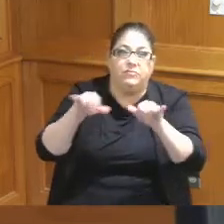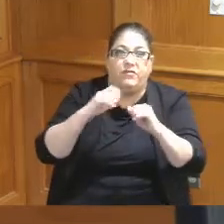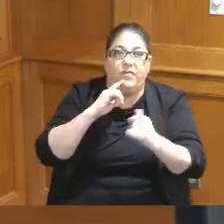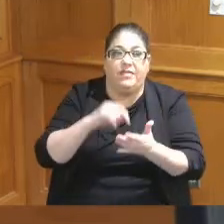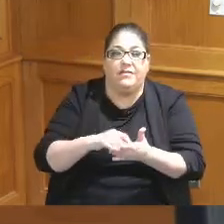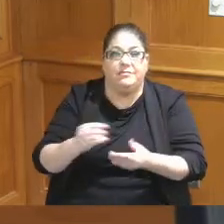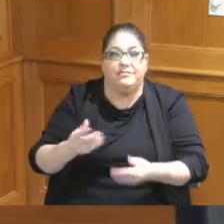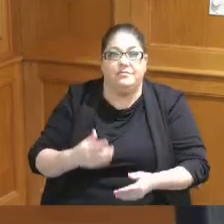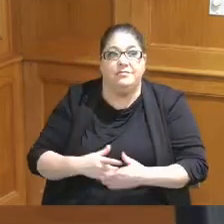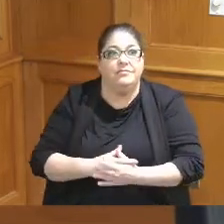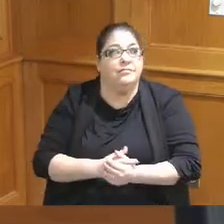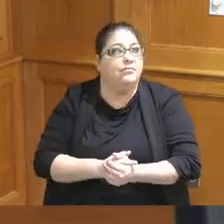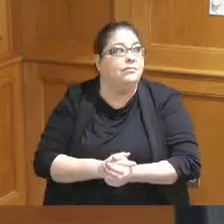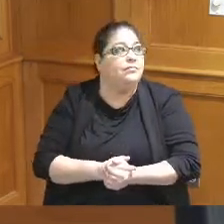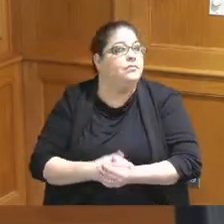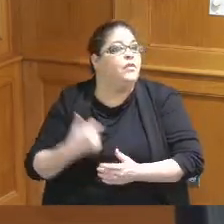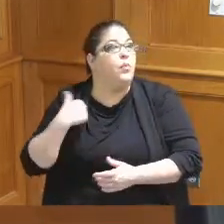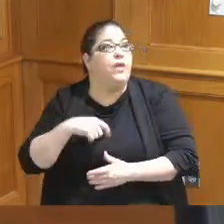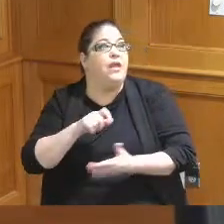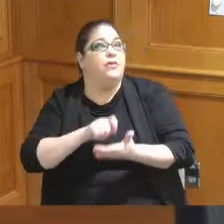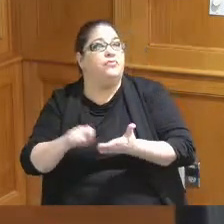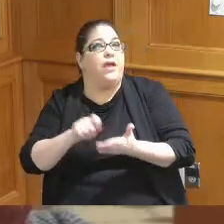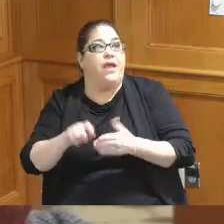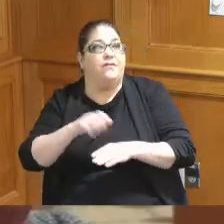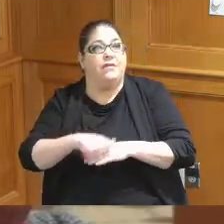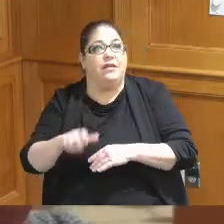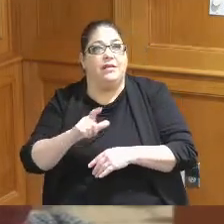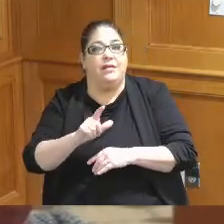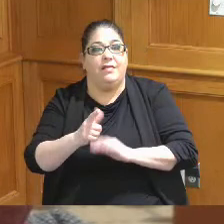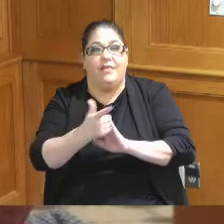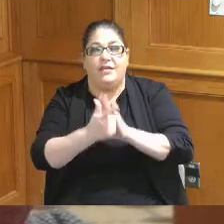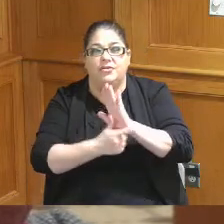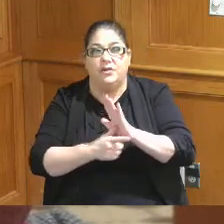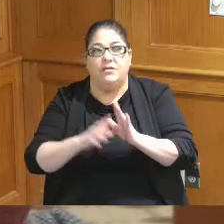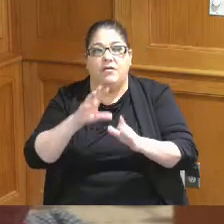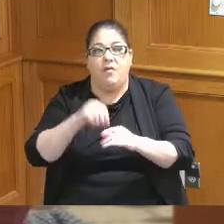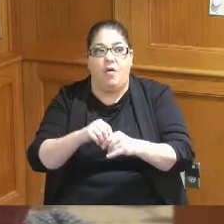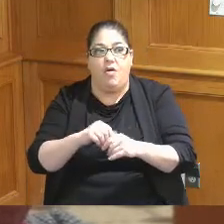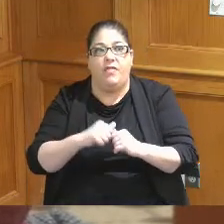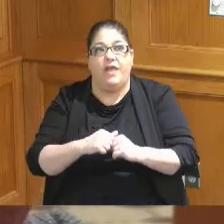tax drafting some legislation that covers all the things that we need at the state level to